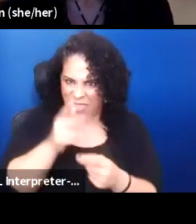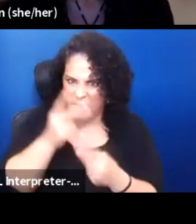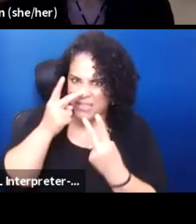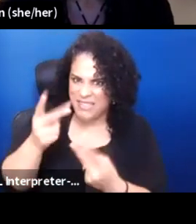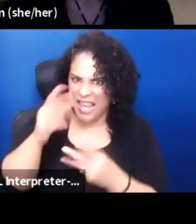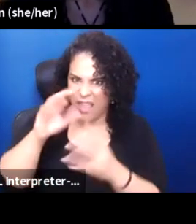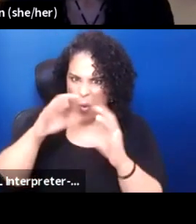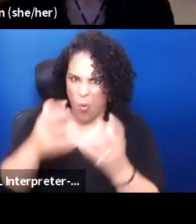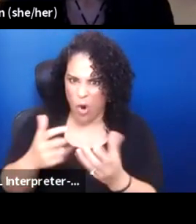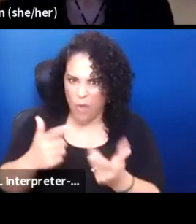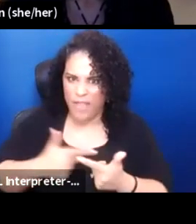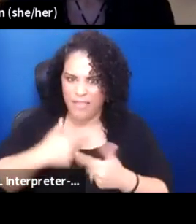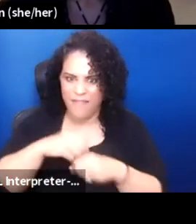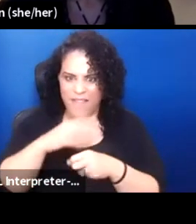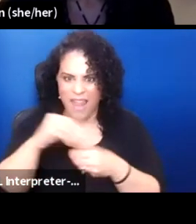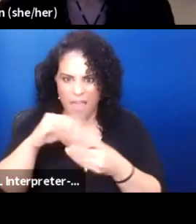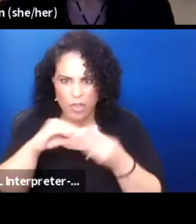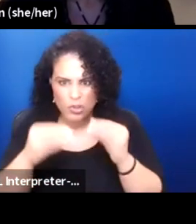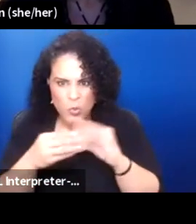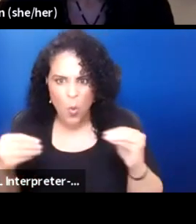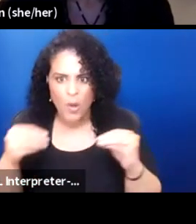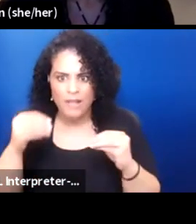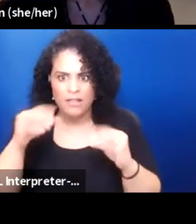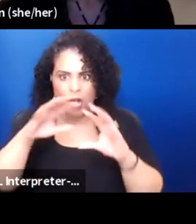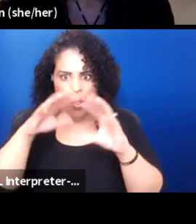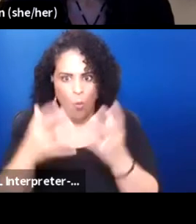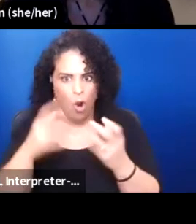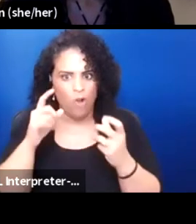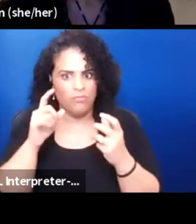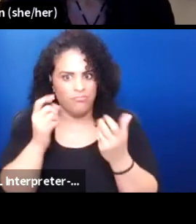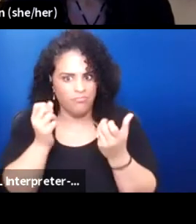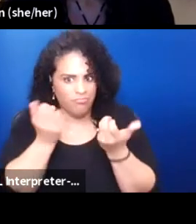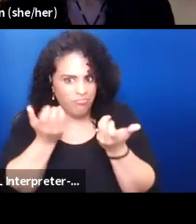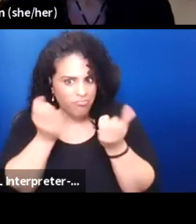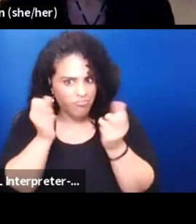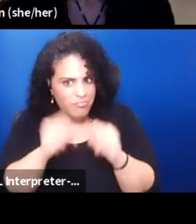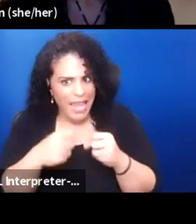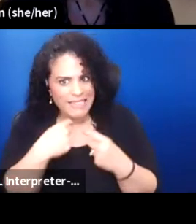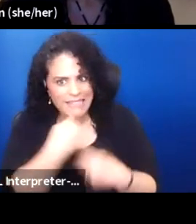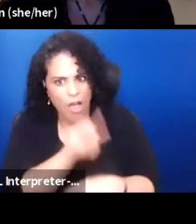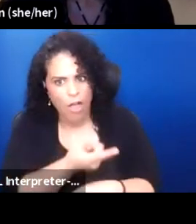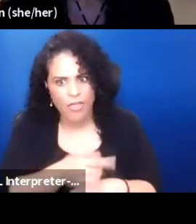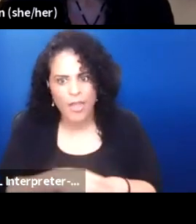And the story is that this world has to tell them, you know, and it's people like Roger